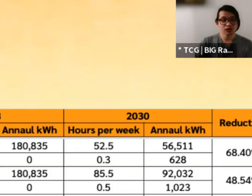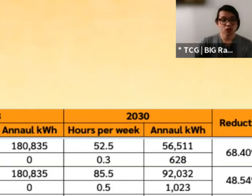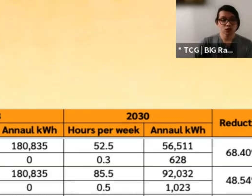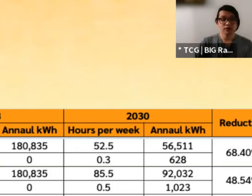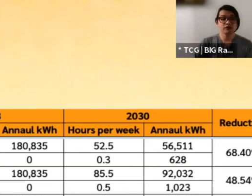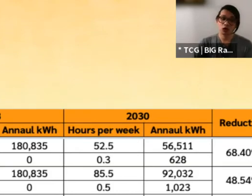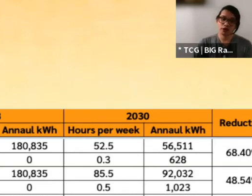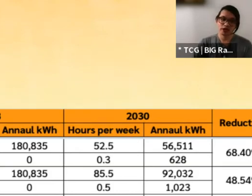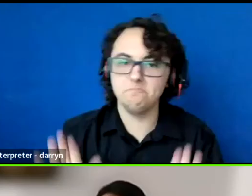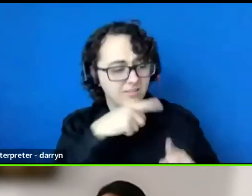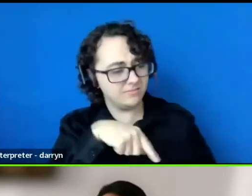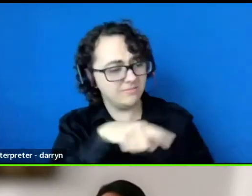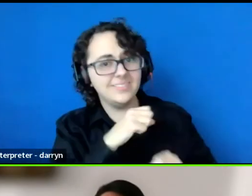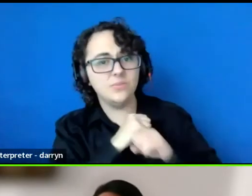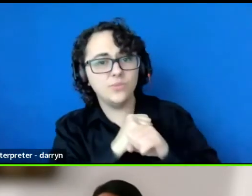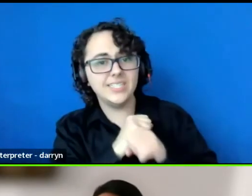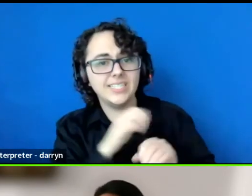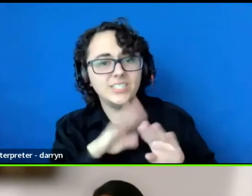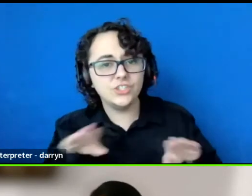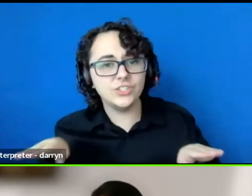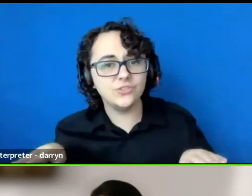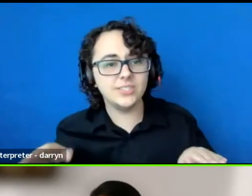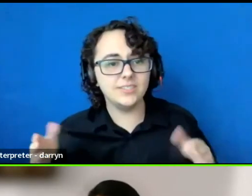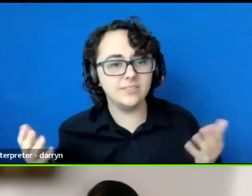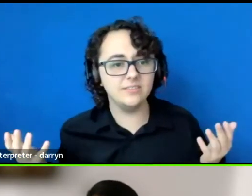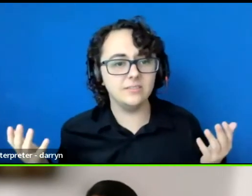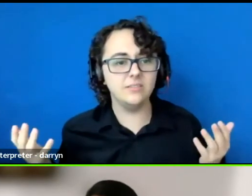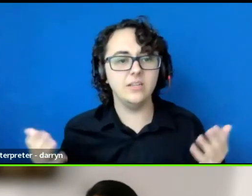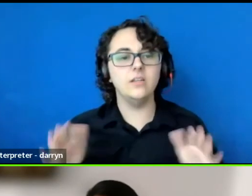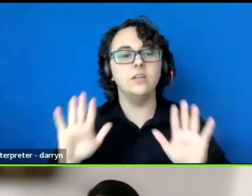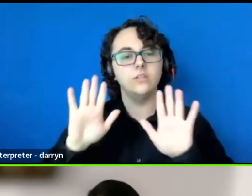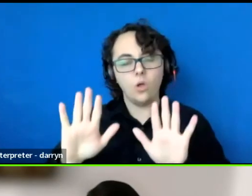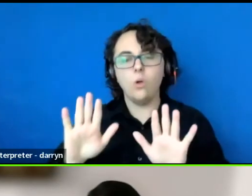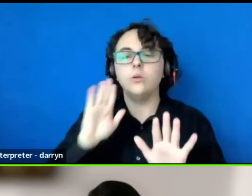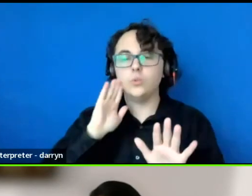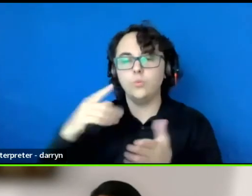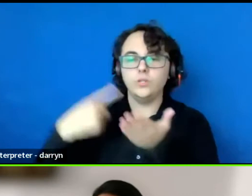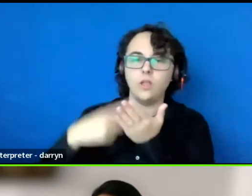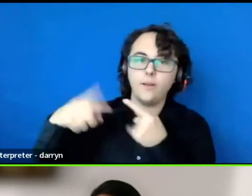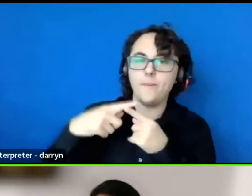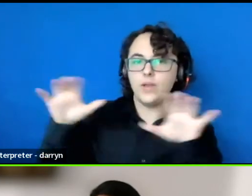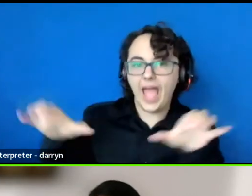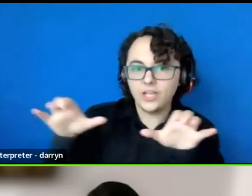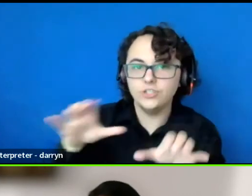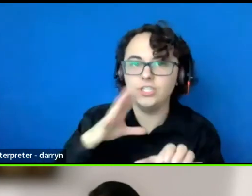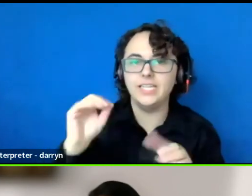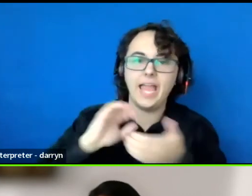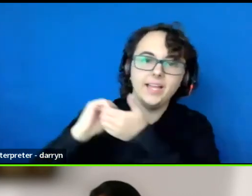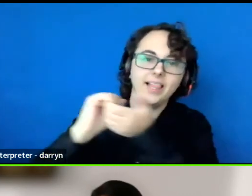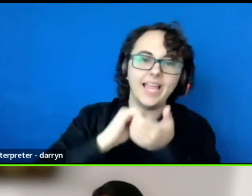So before we go into the space for action and collective commitment, today we are graciously joined